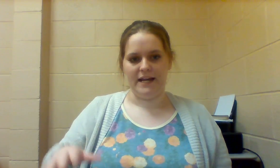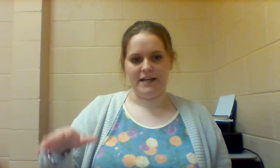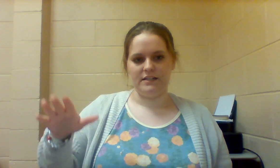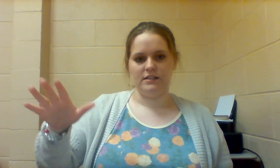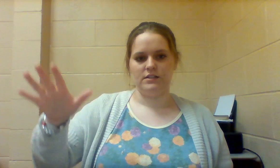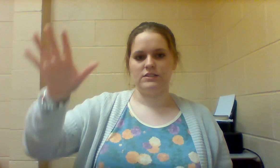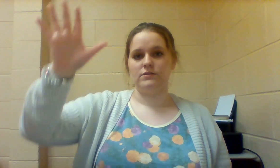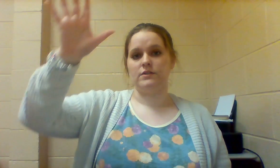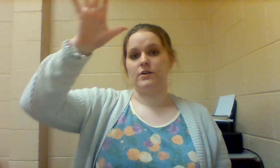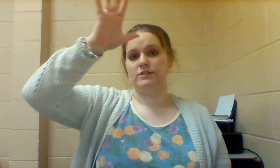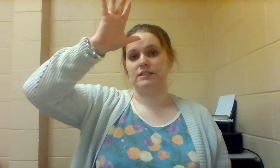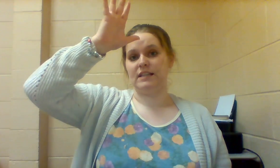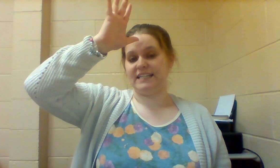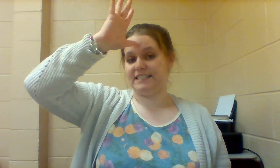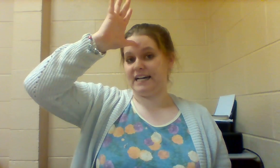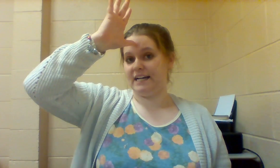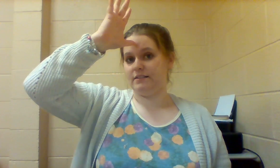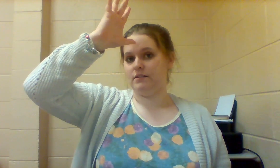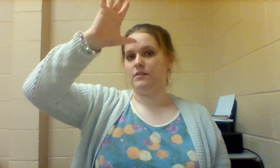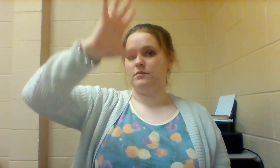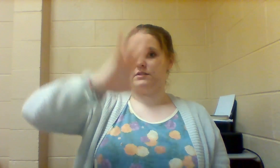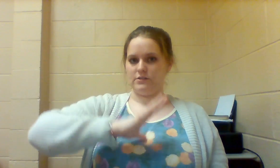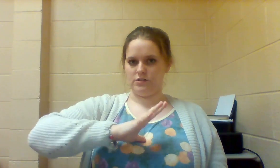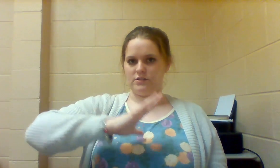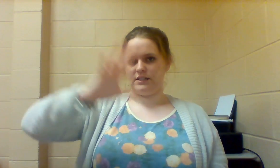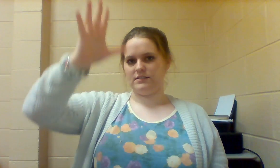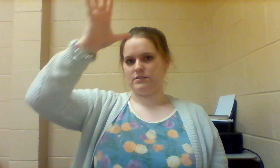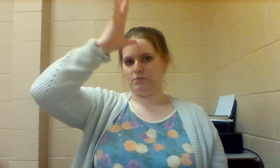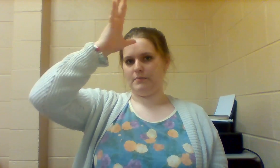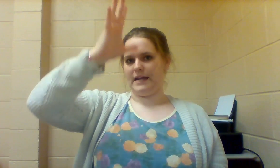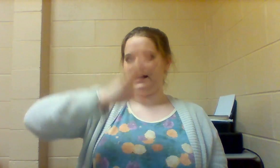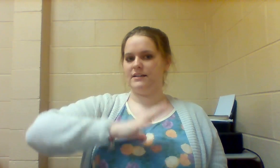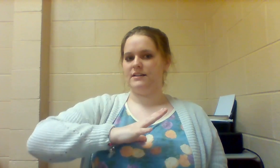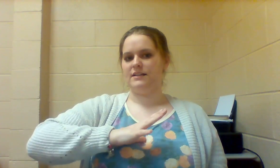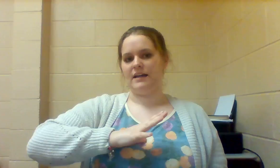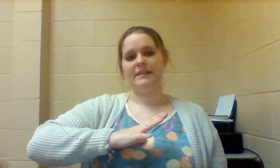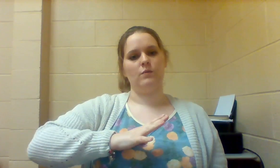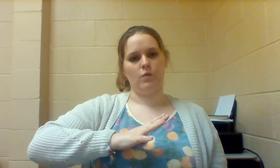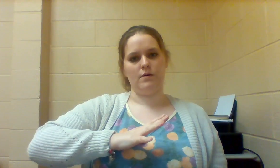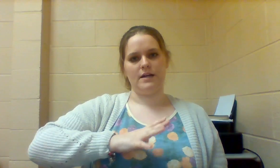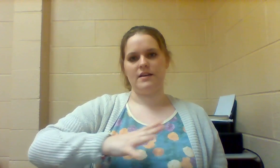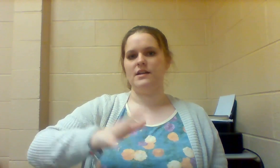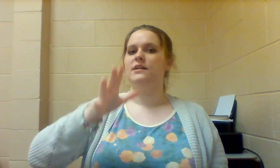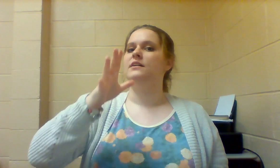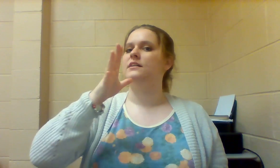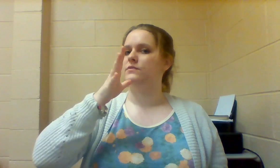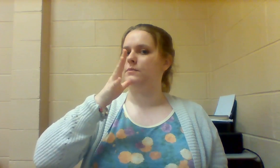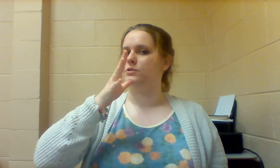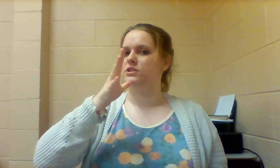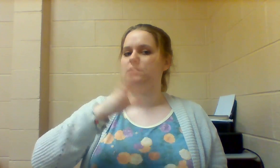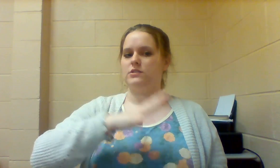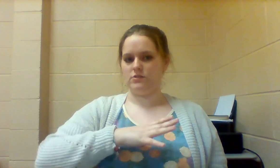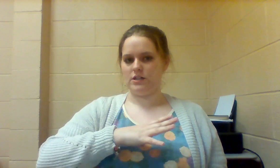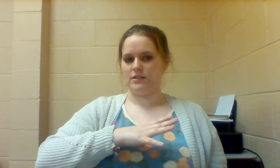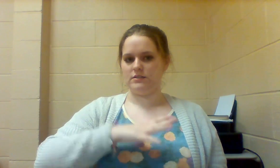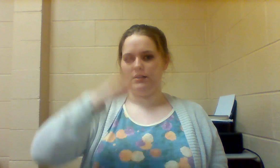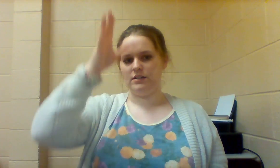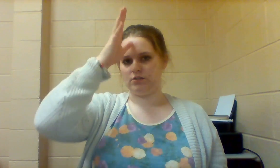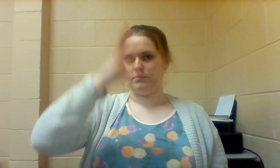MAN so it goes like DAD down to your chest so MAN and then WOMAN is from your chin to your chest